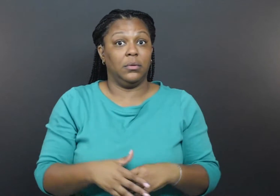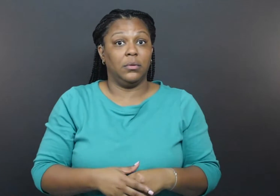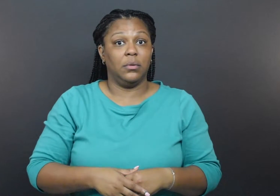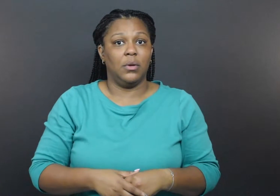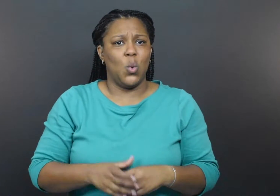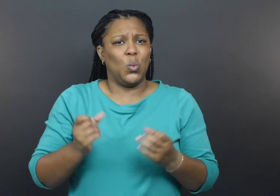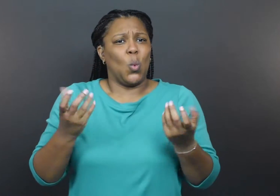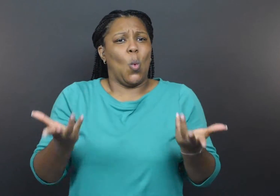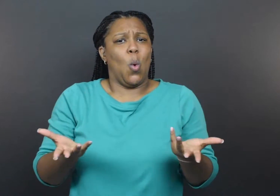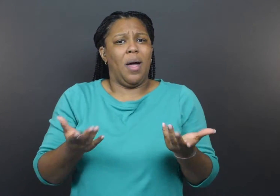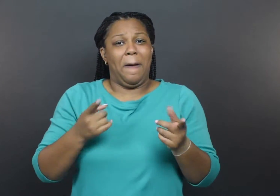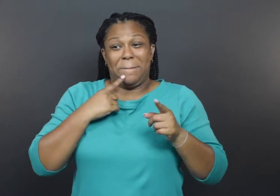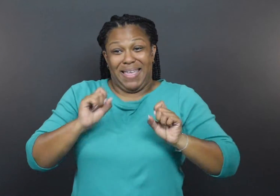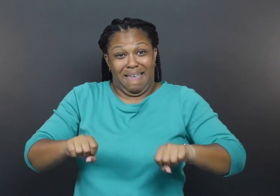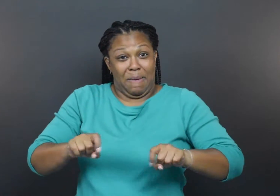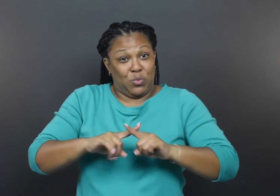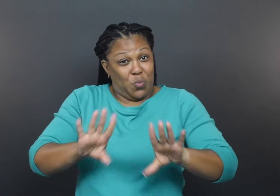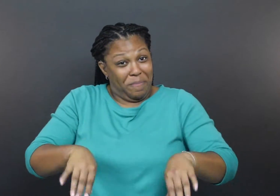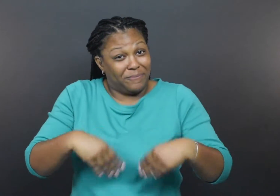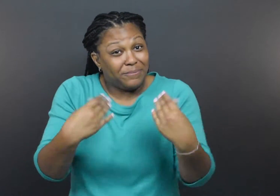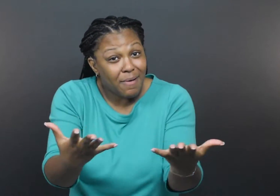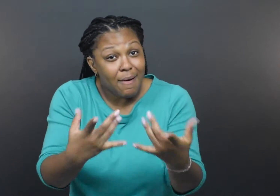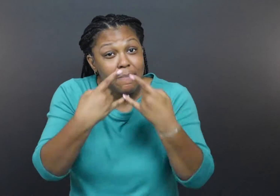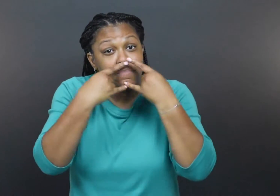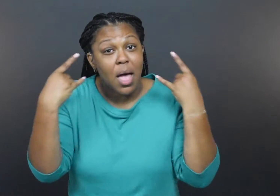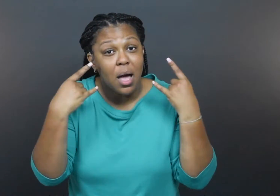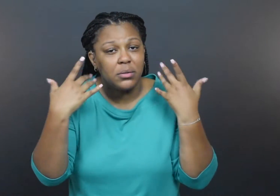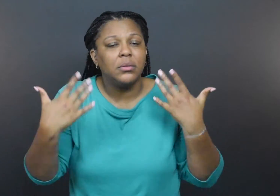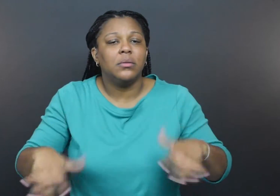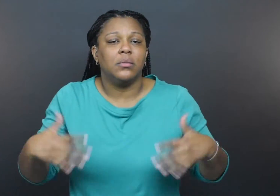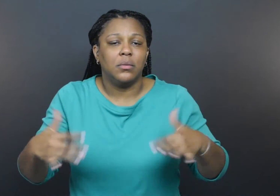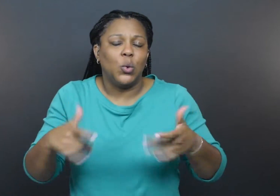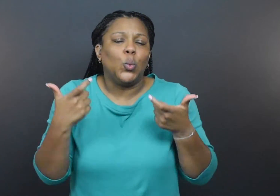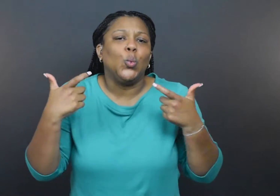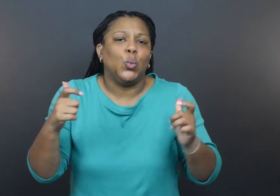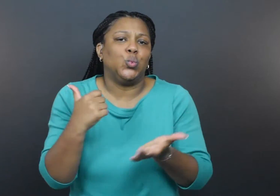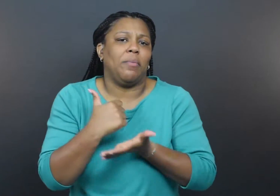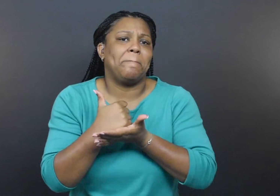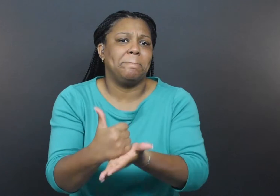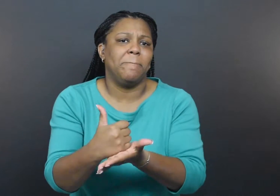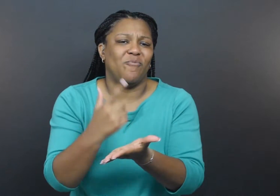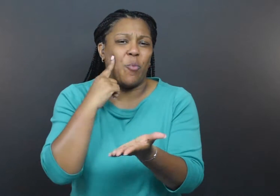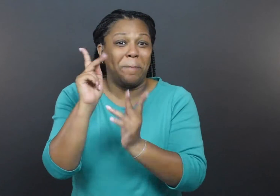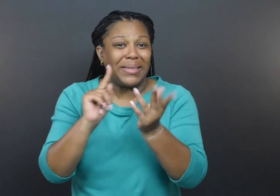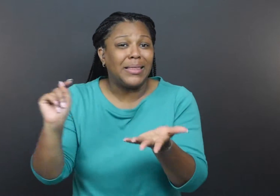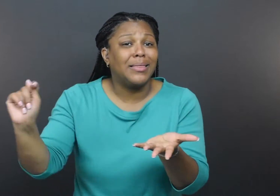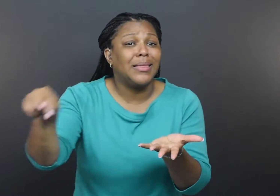Being able to provide masks is a huge help to people, especially for those with a limited income.”